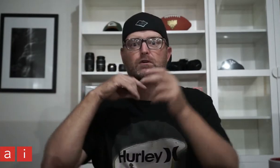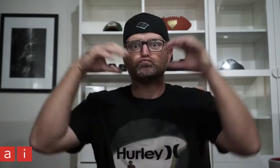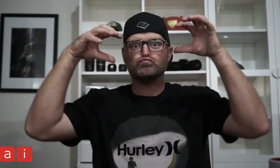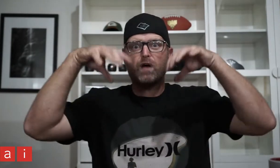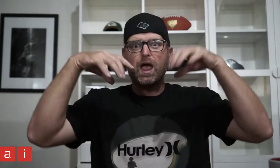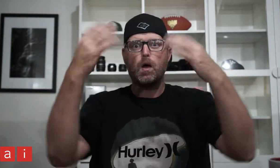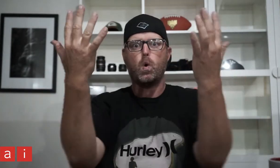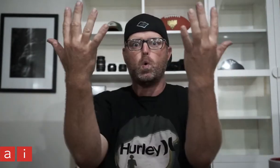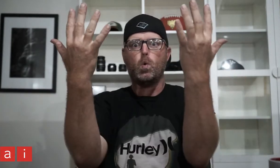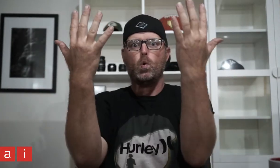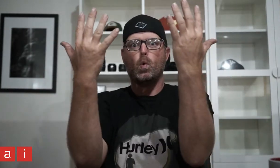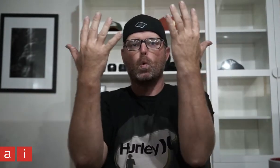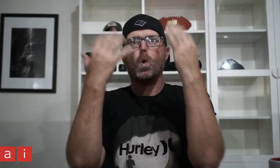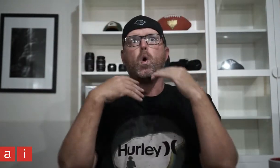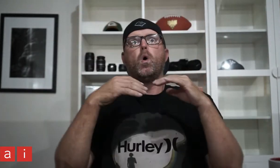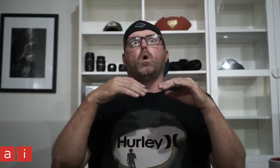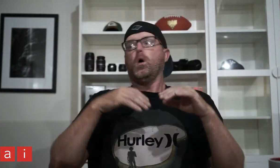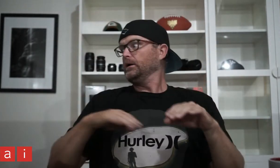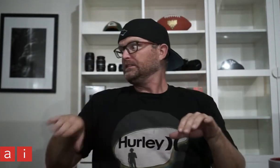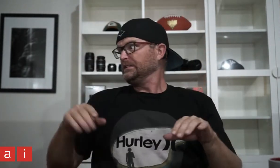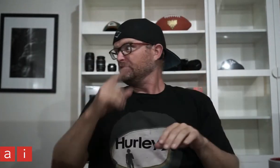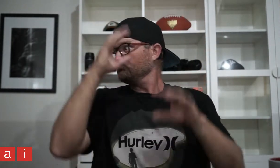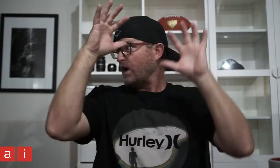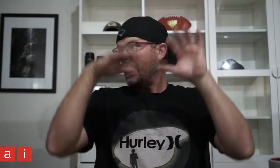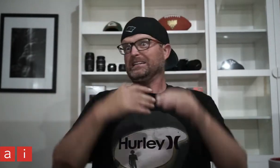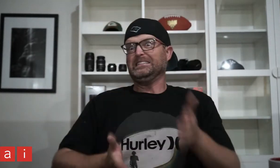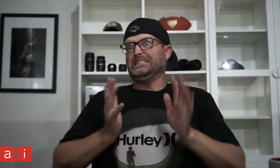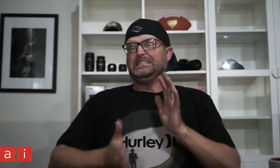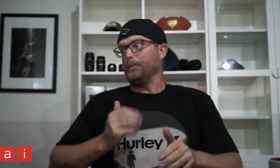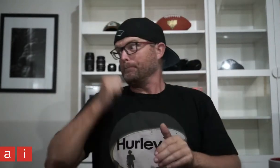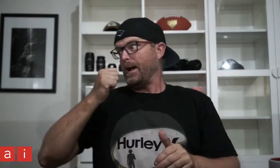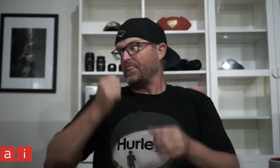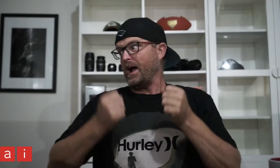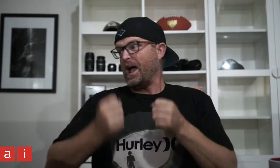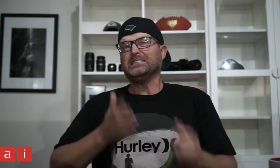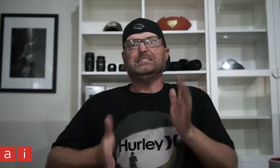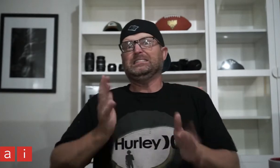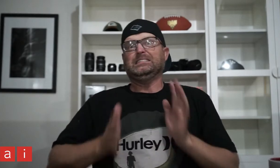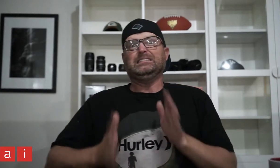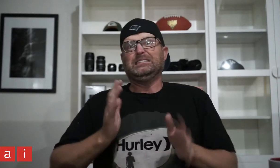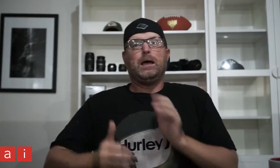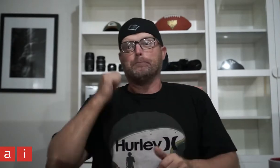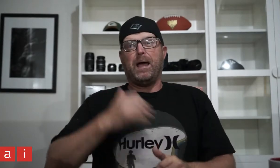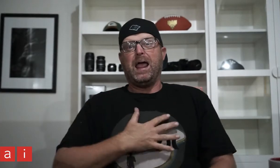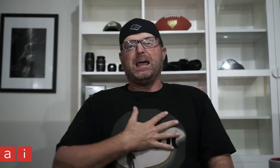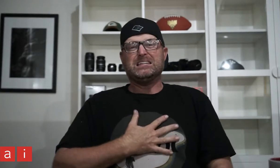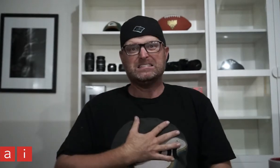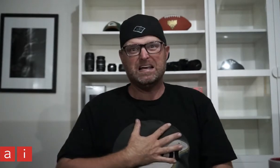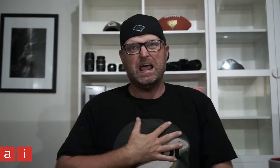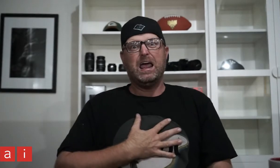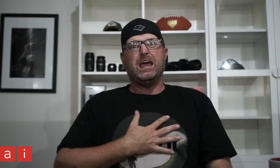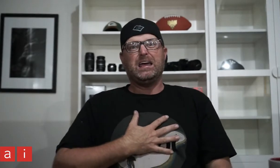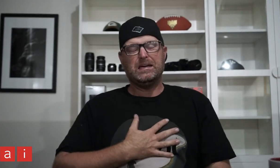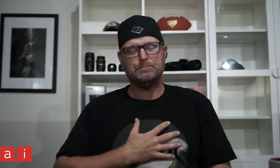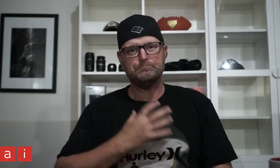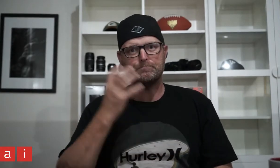then heavy rain was approaching, so we rushed back to the car, so exhausted.